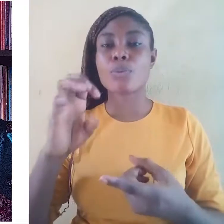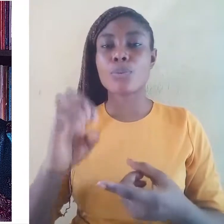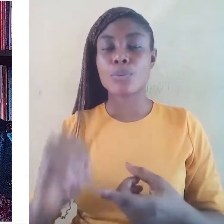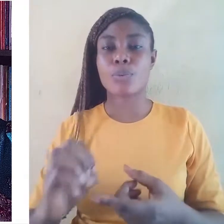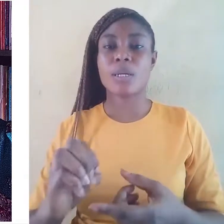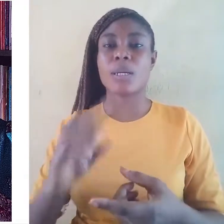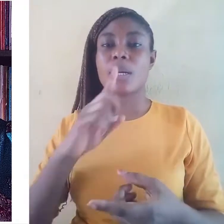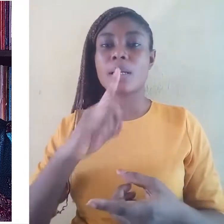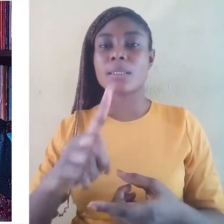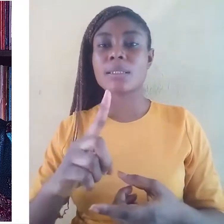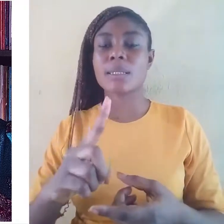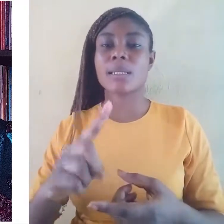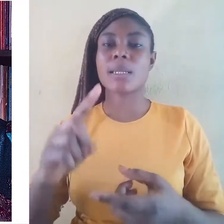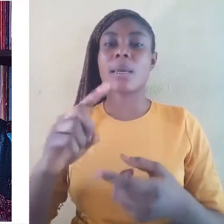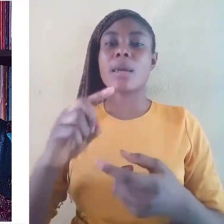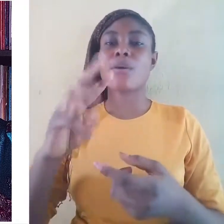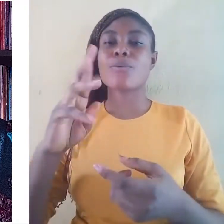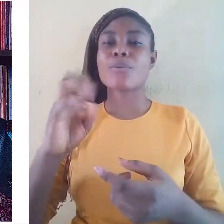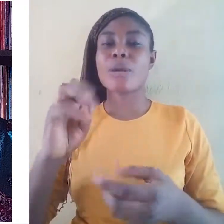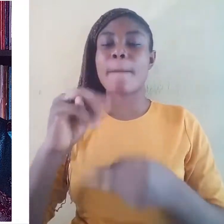decisions from reliable information.